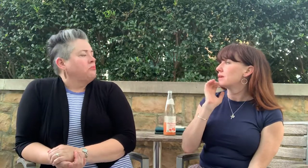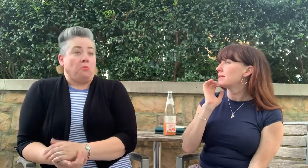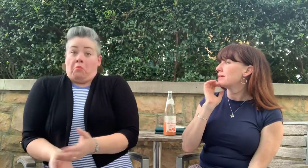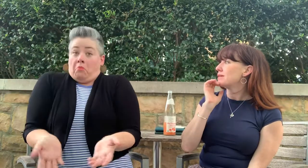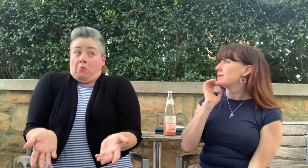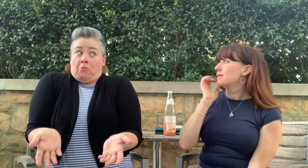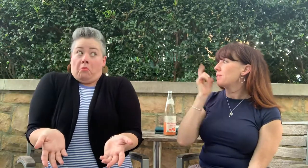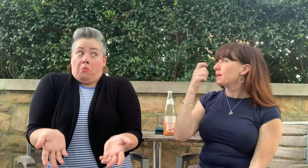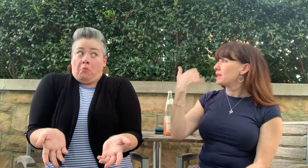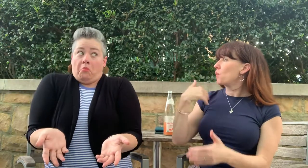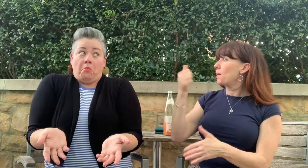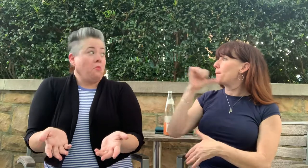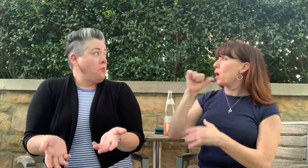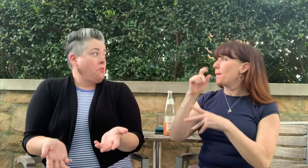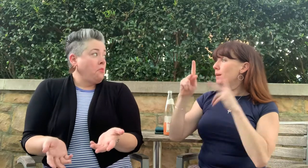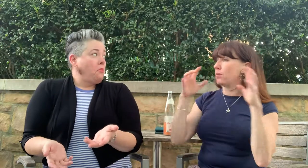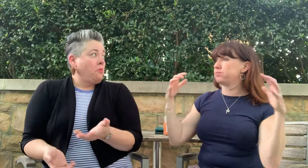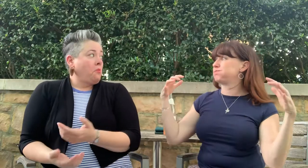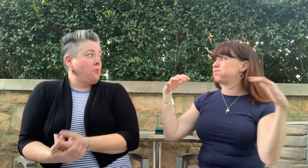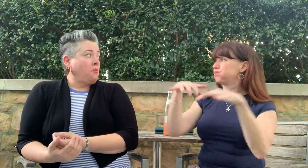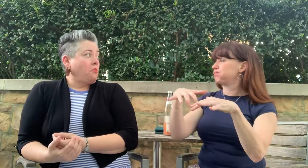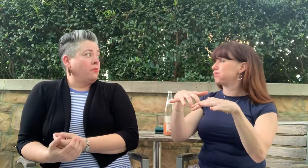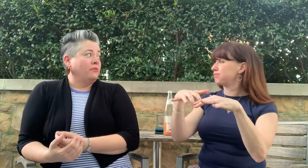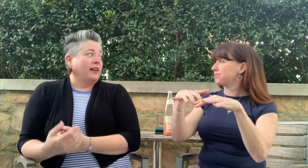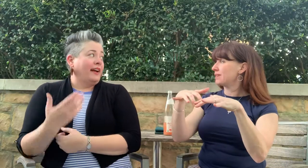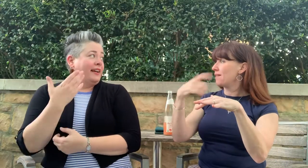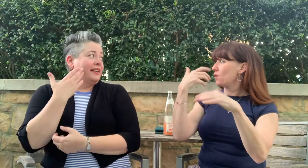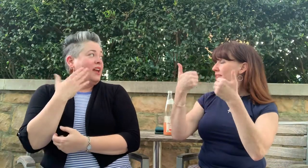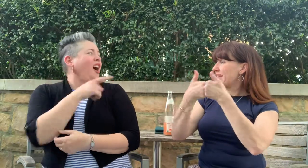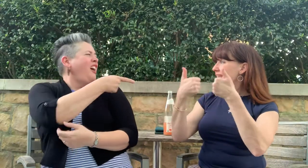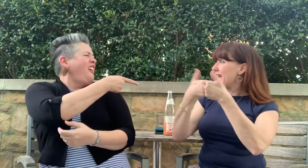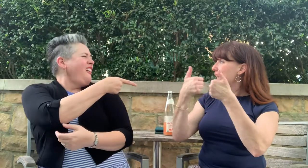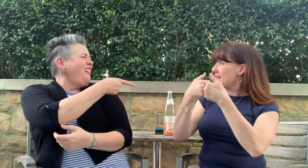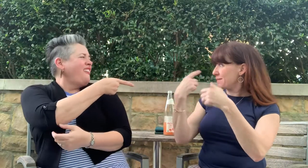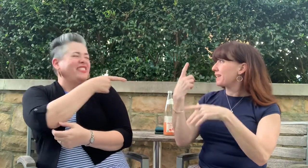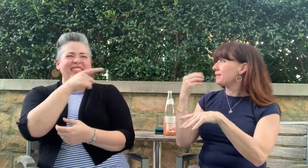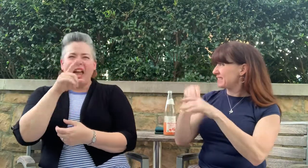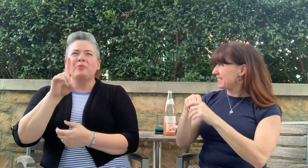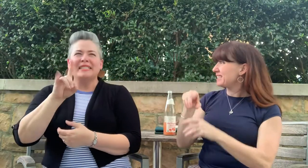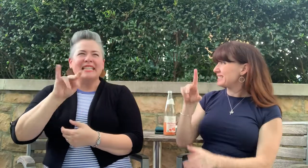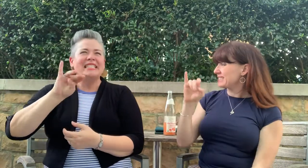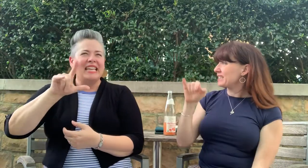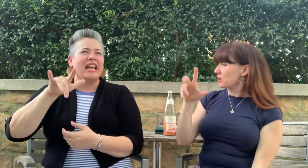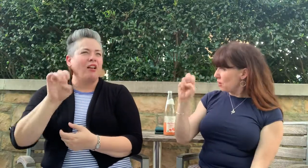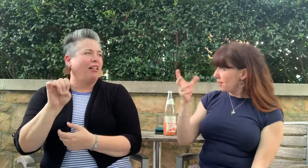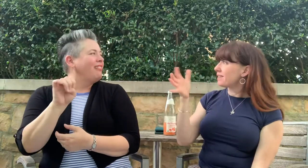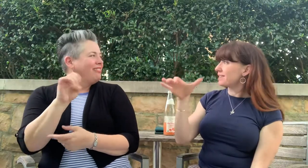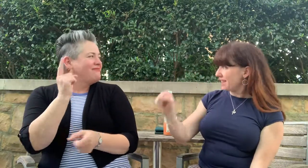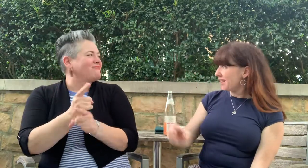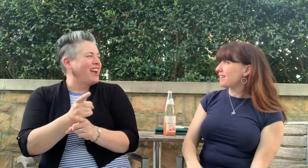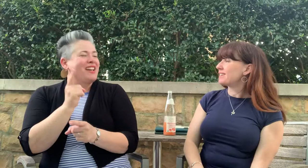Remember in that Dingle pub everyone was there? Right! They were all cheering in the pub.